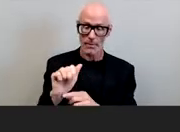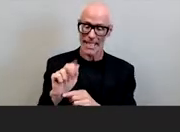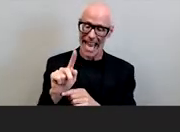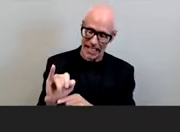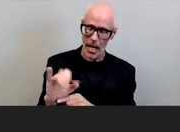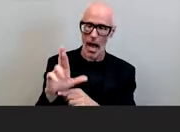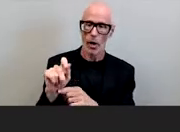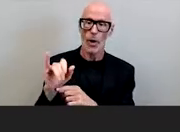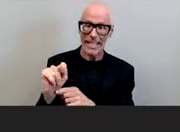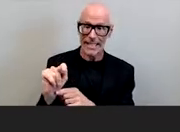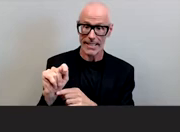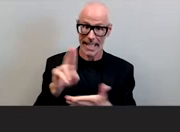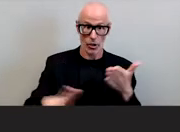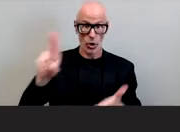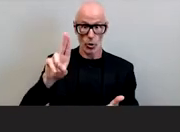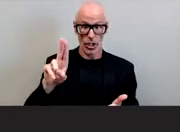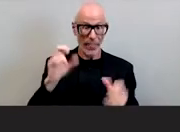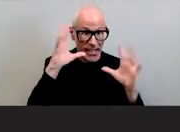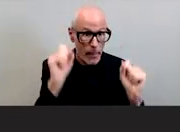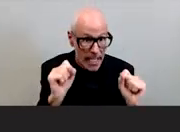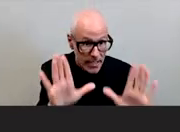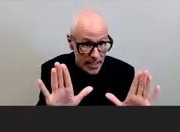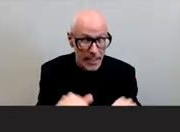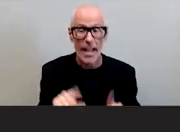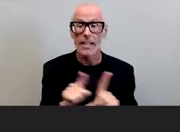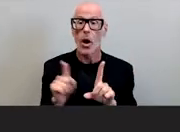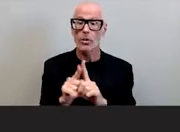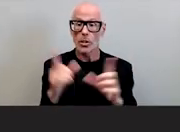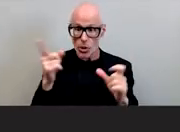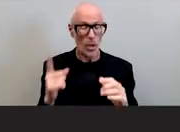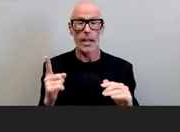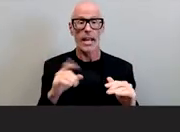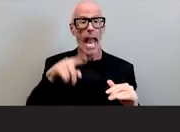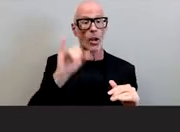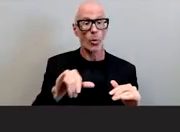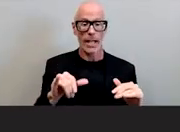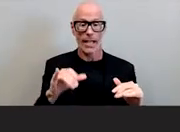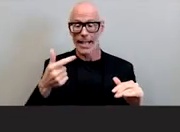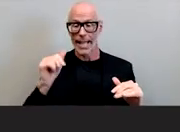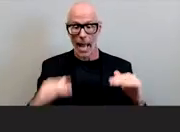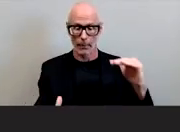that's amazing it's also amazing that you aspire to close racial equity gaps and actually achieve